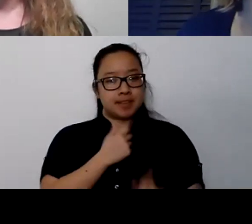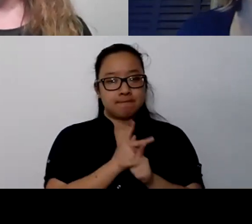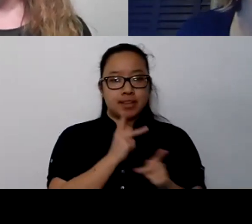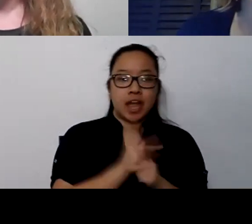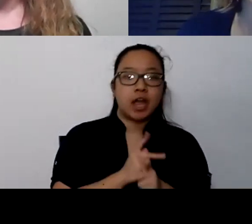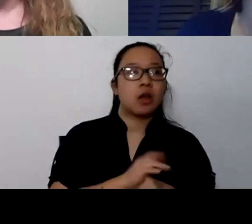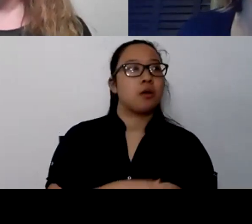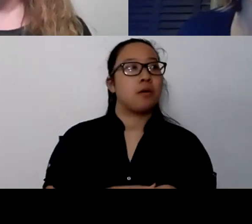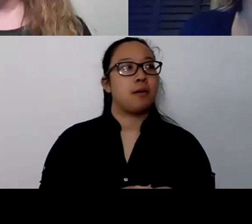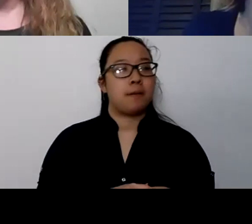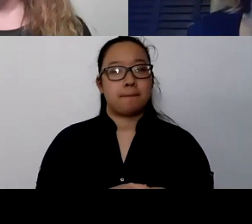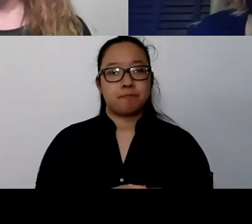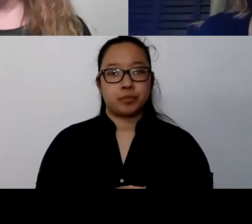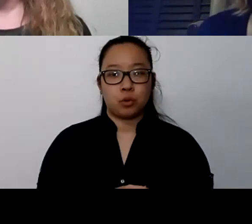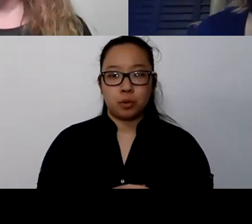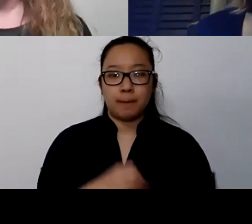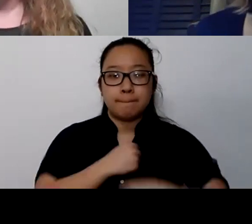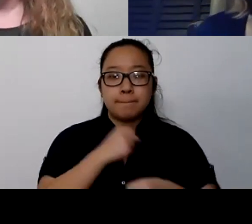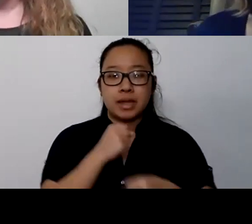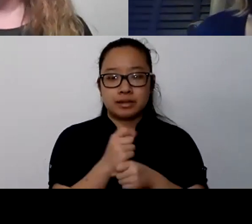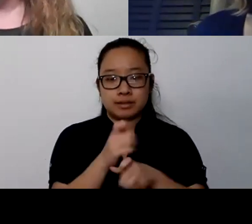to be really honest about what's not working?